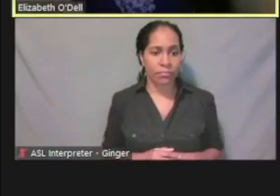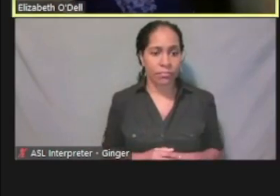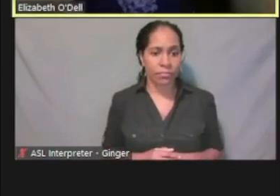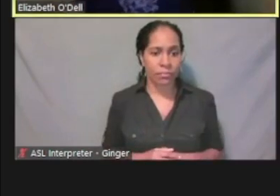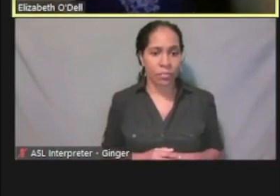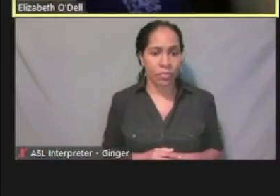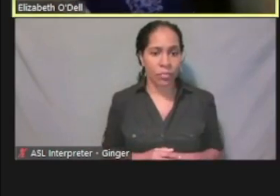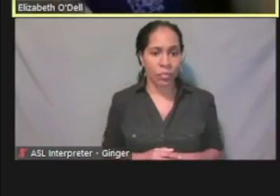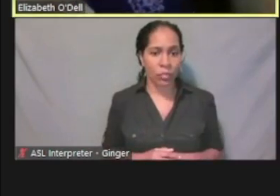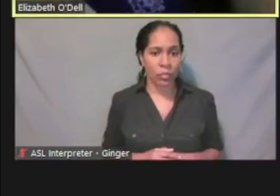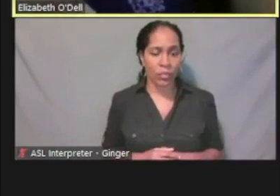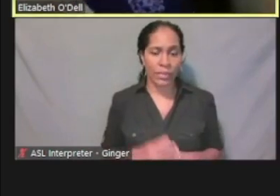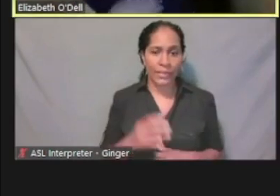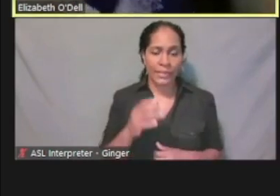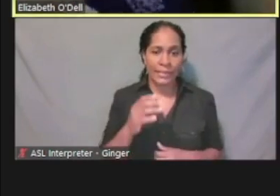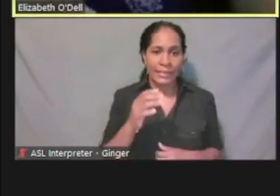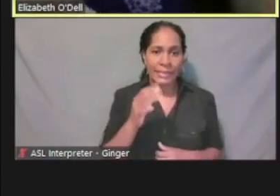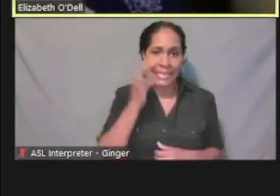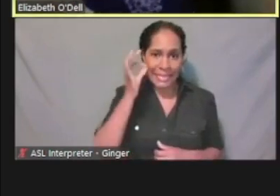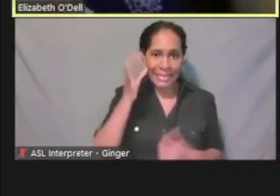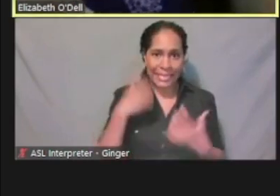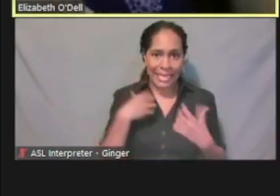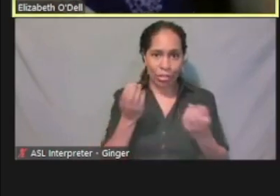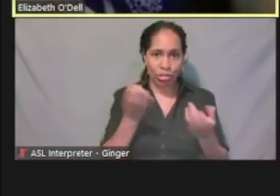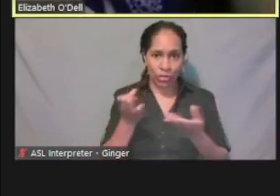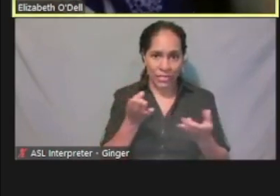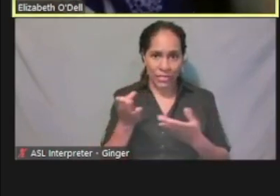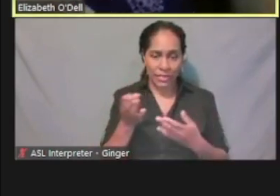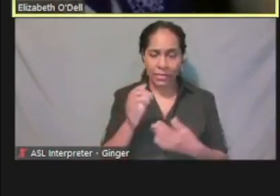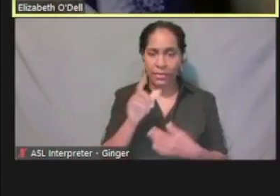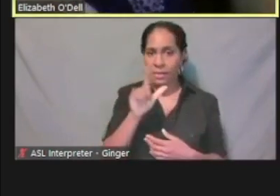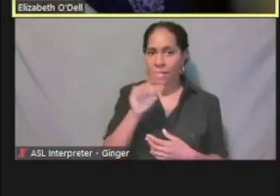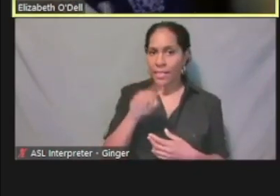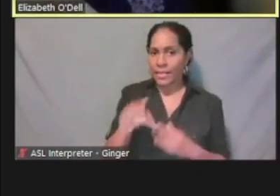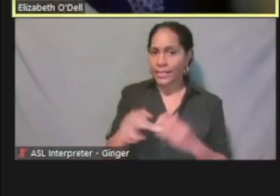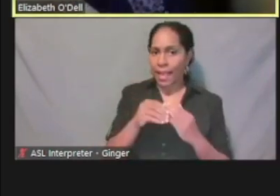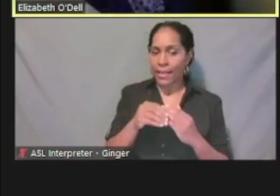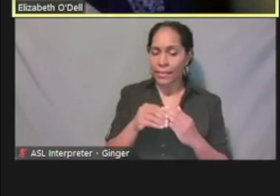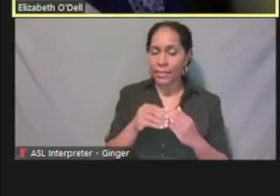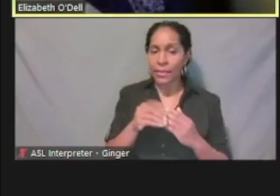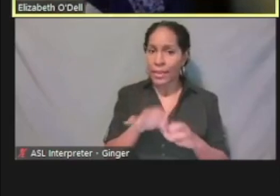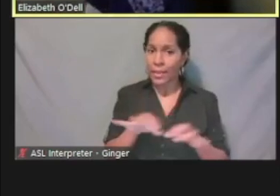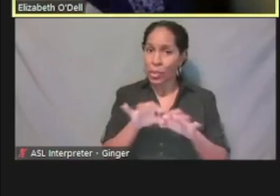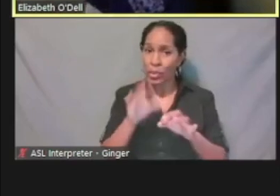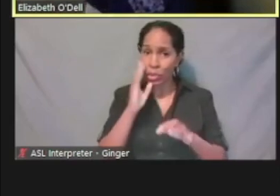Yeah, just a reminder that's very important to note if they are eligible for Indian Health Services.